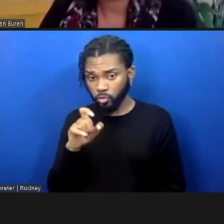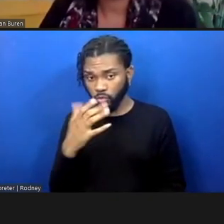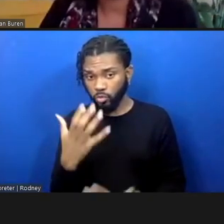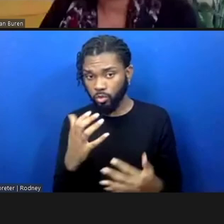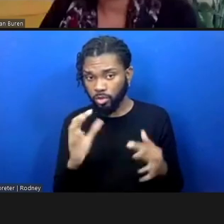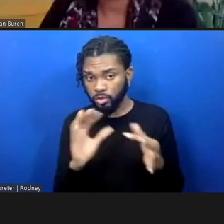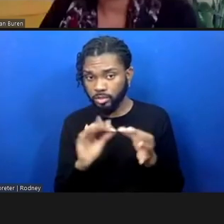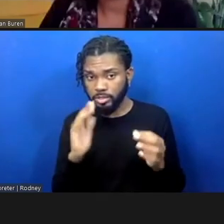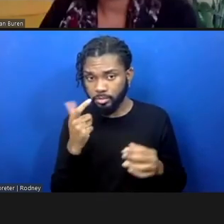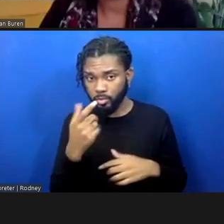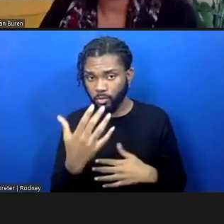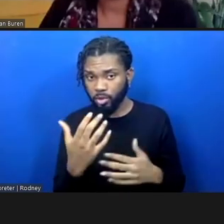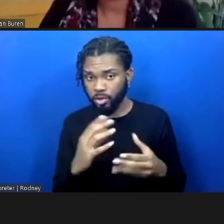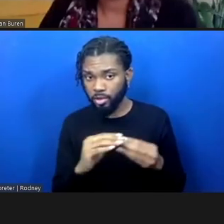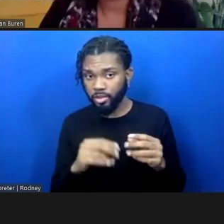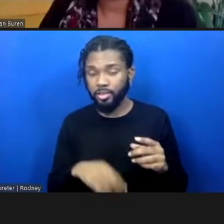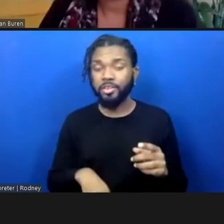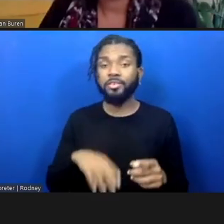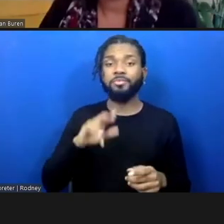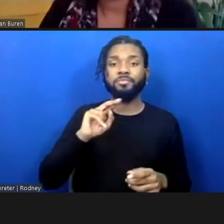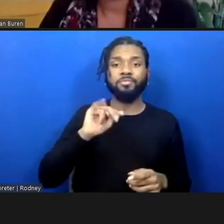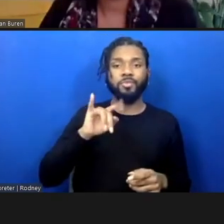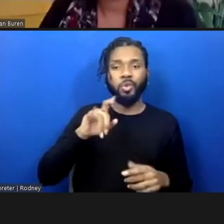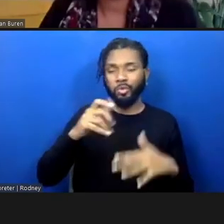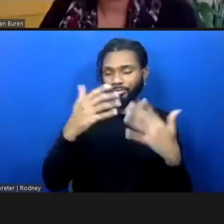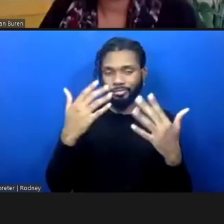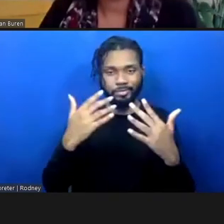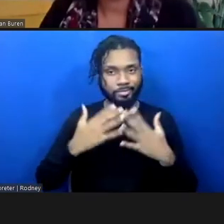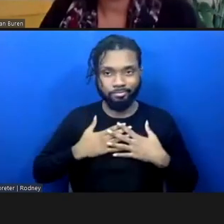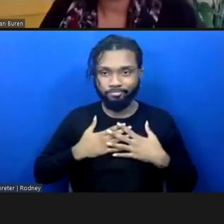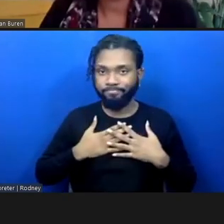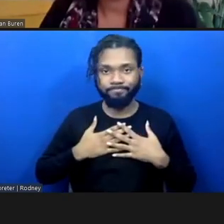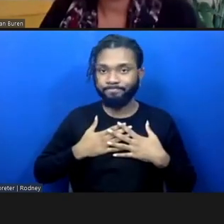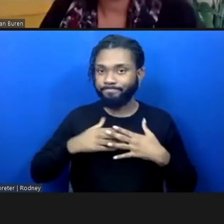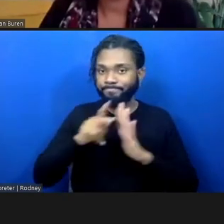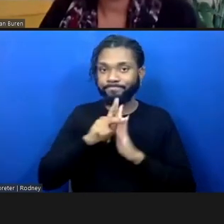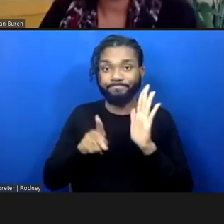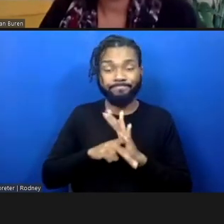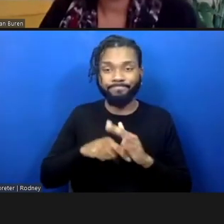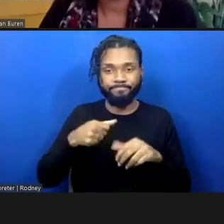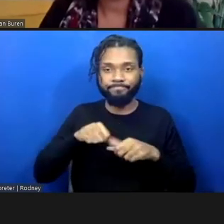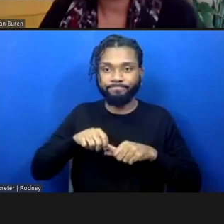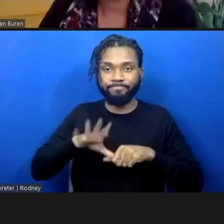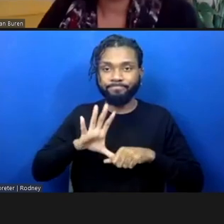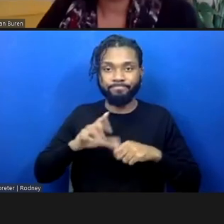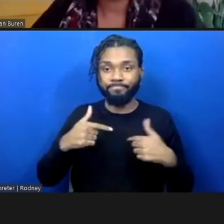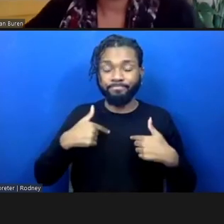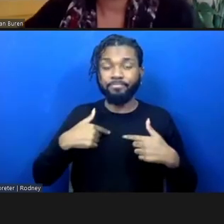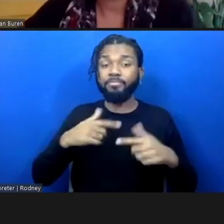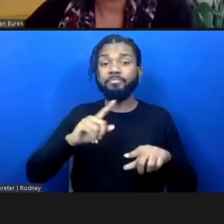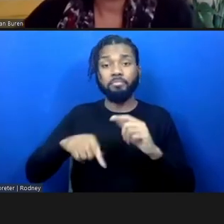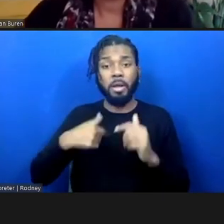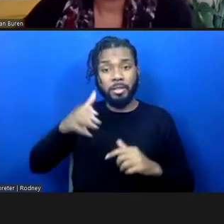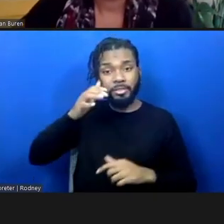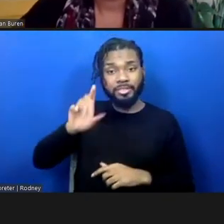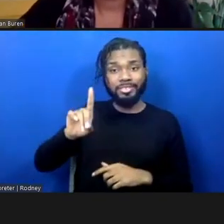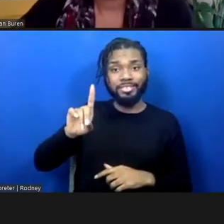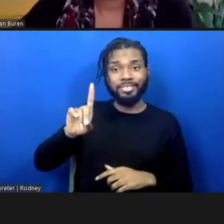You looked like you were. Yeah, I'm not a policy person at all, but as I was listening to Deanna's, what she said, I was just thinking that...